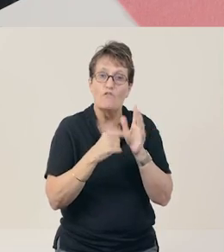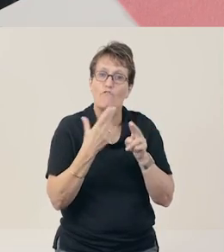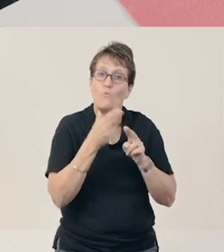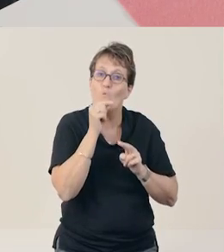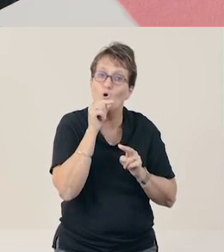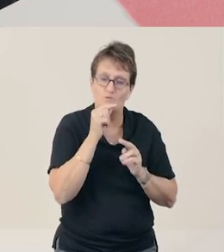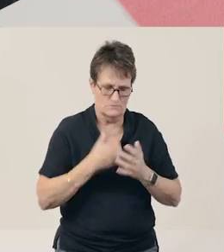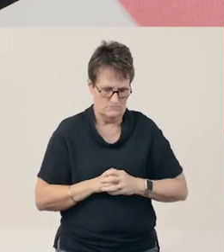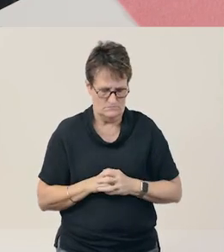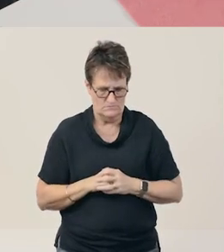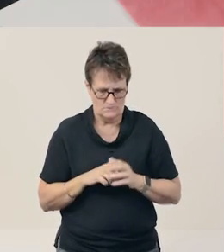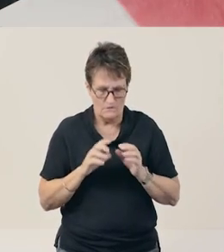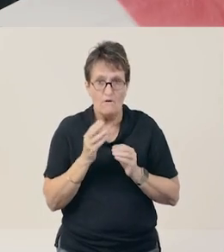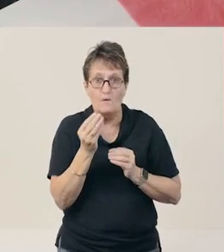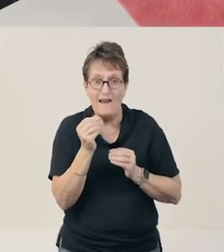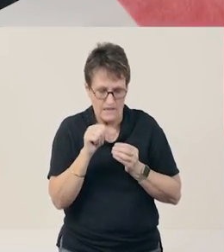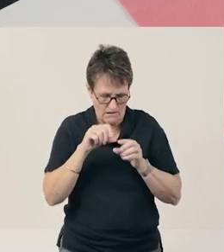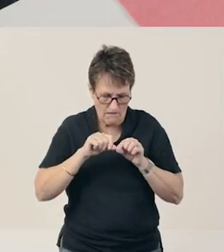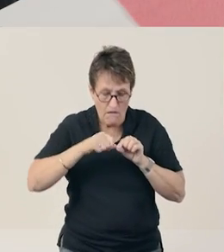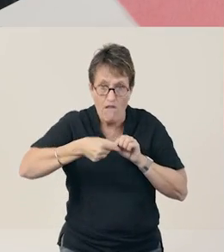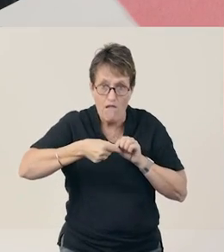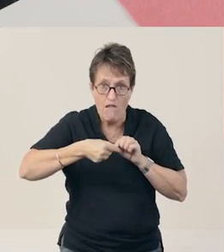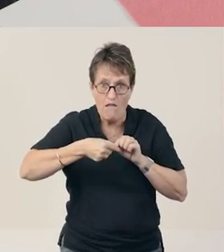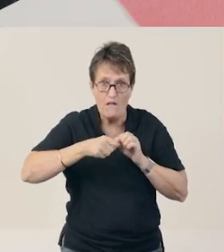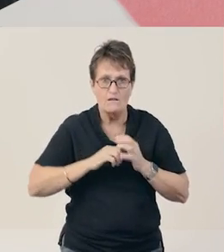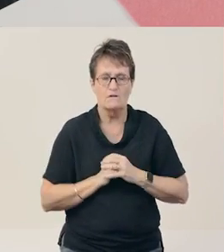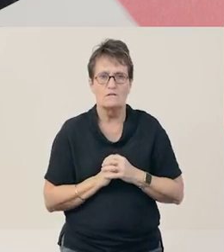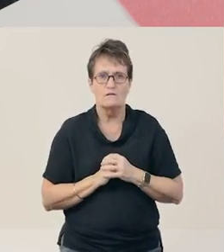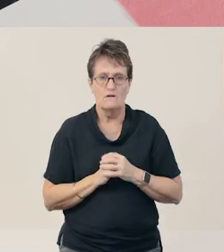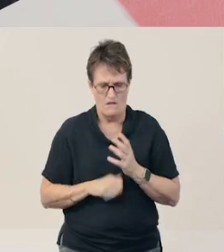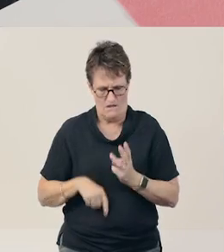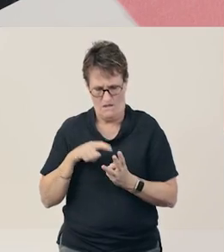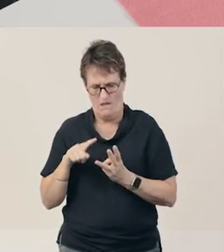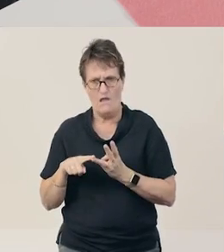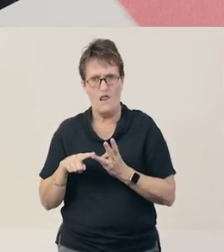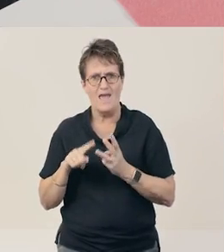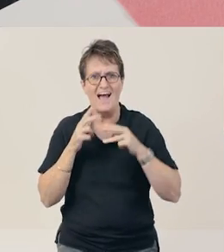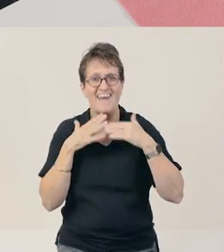a purse, and a necklace.